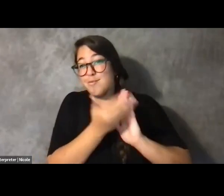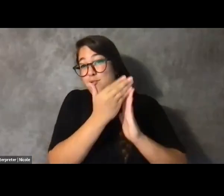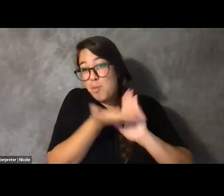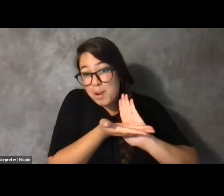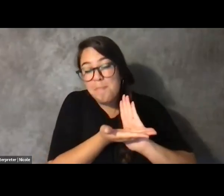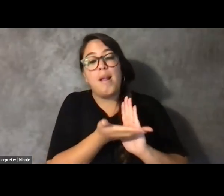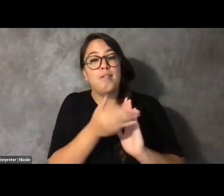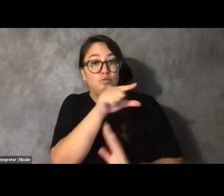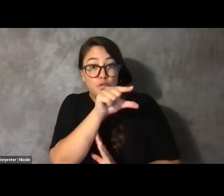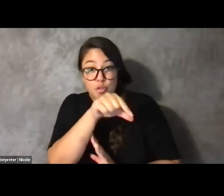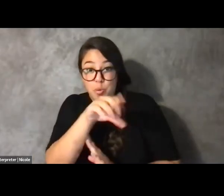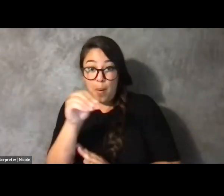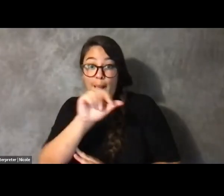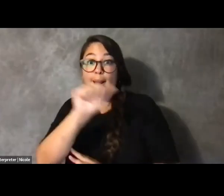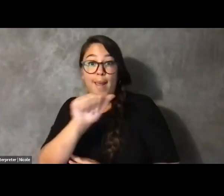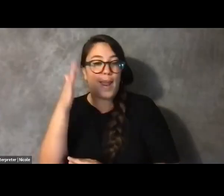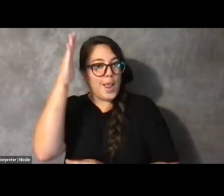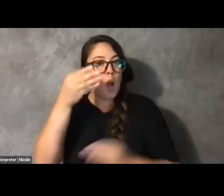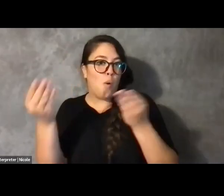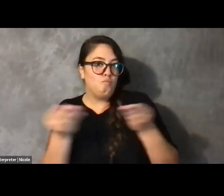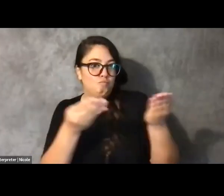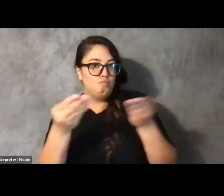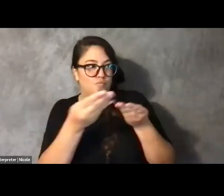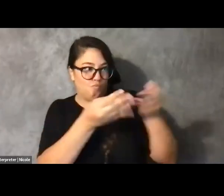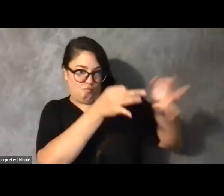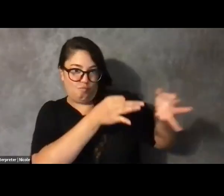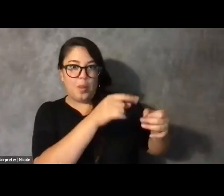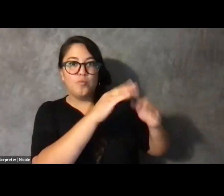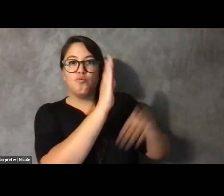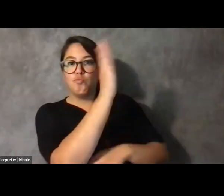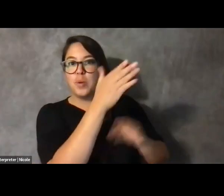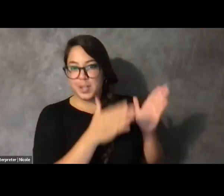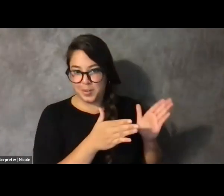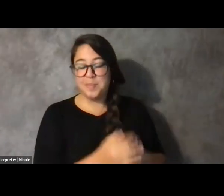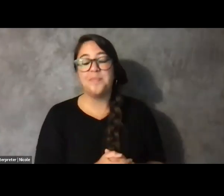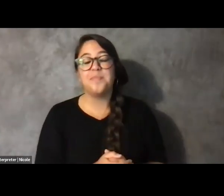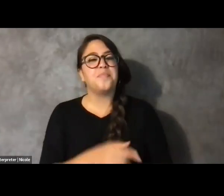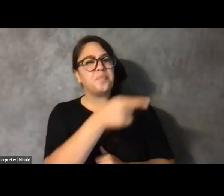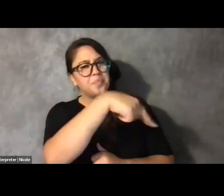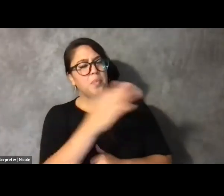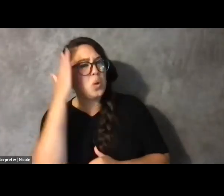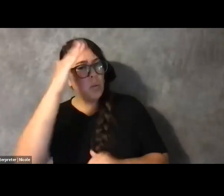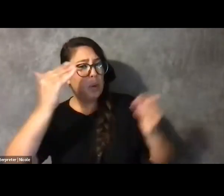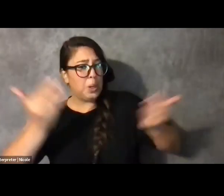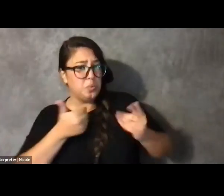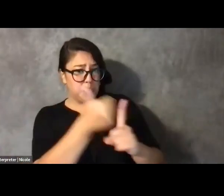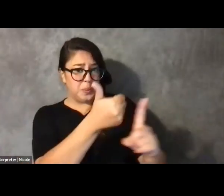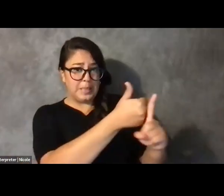I will let the performers introduce themselves. But up first, I'm going to invite Natasha Thomas to join us.